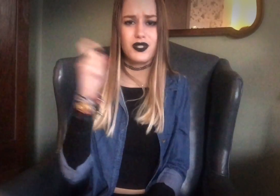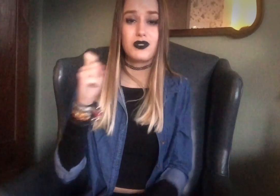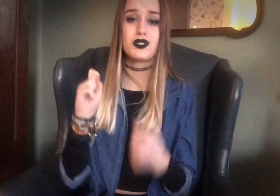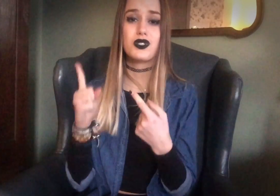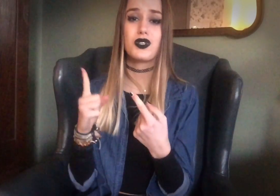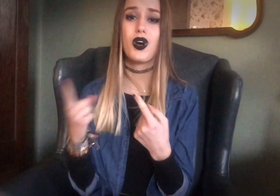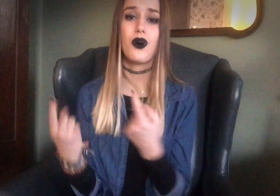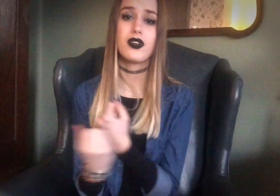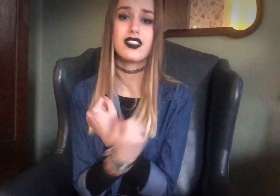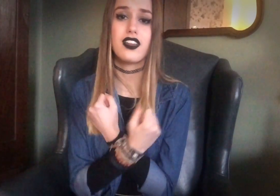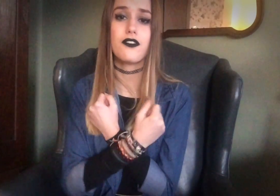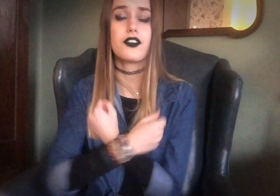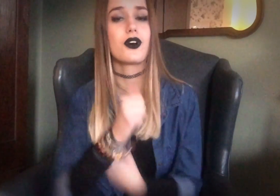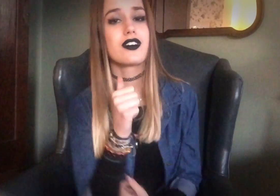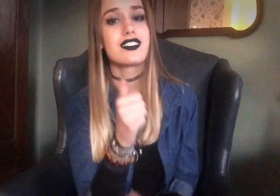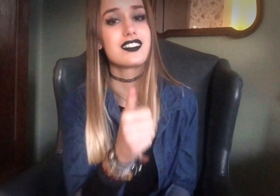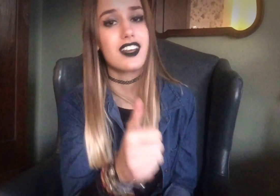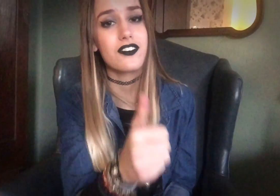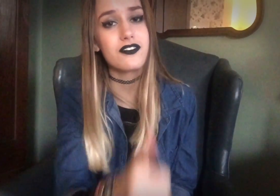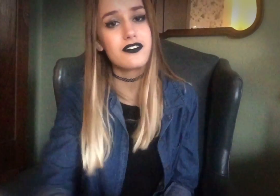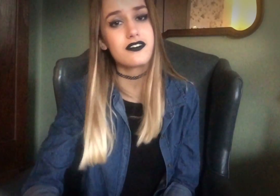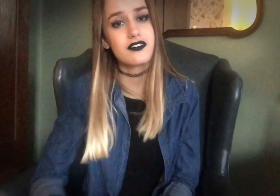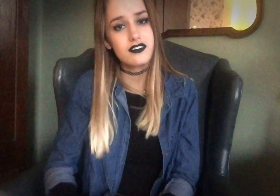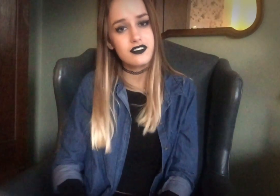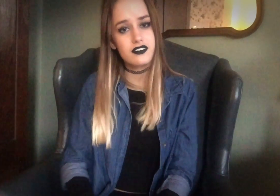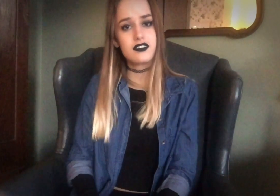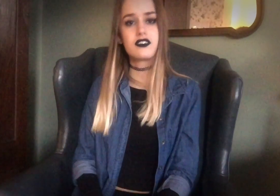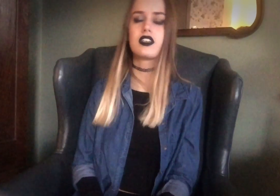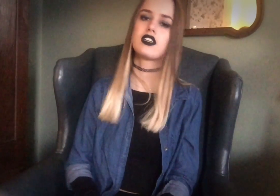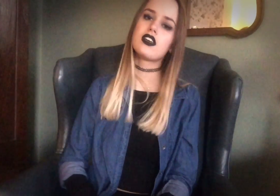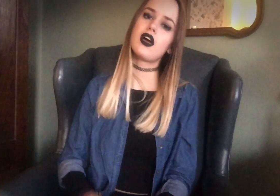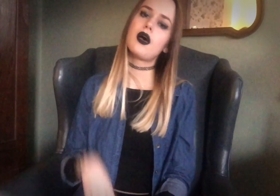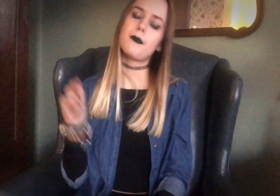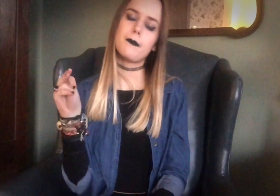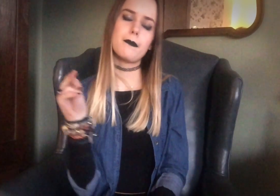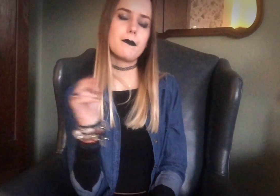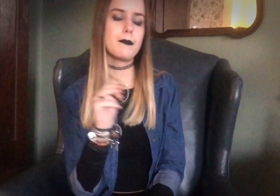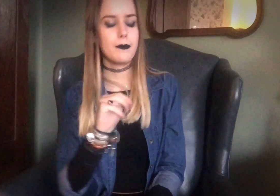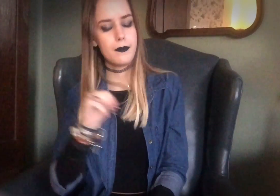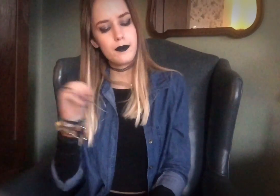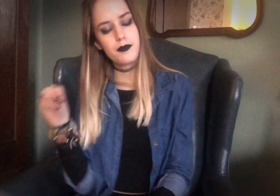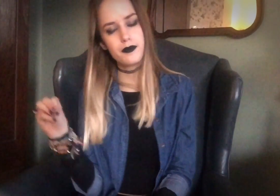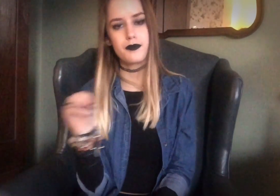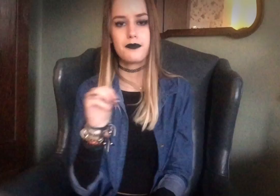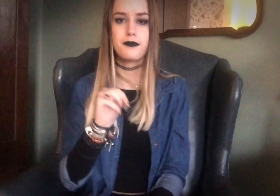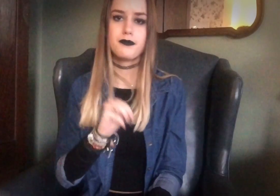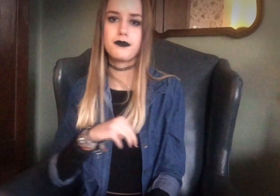You should go and love yourself Mm mm mm mm